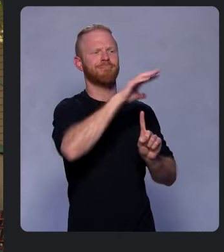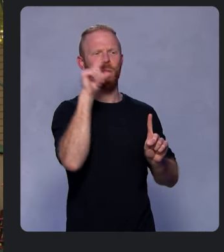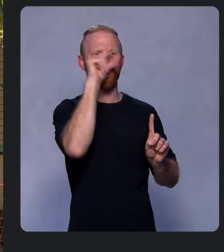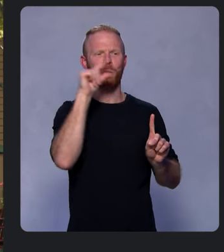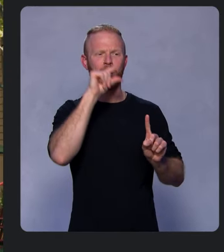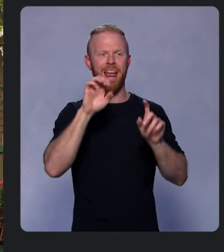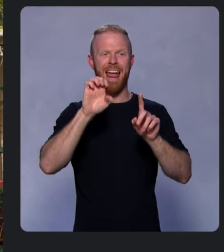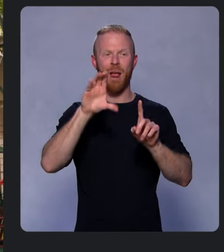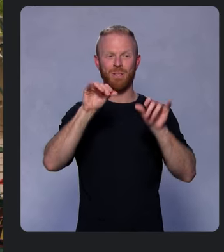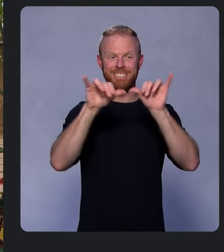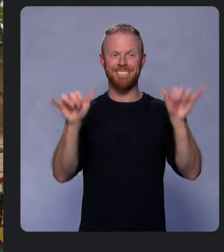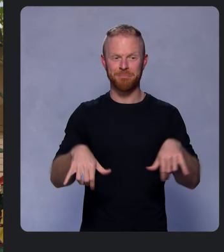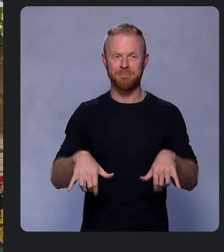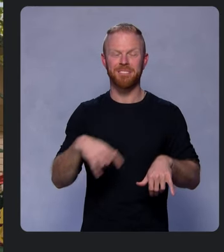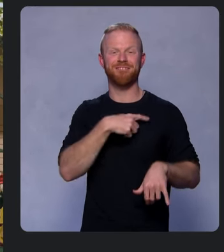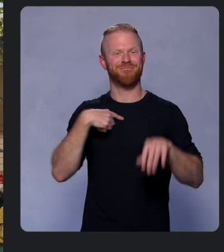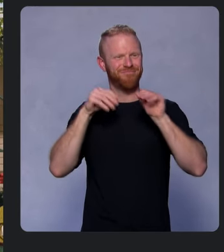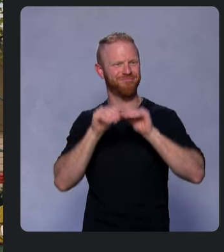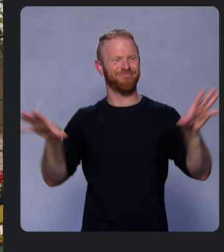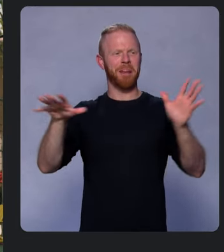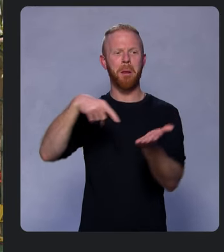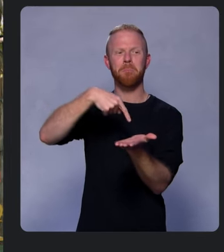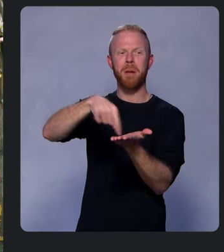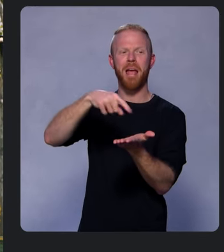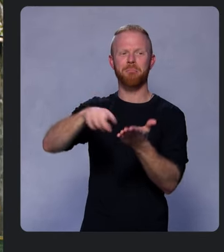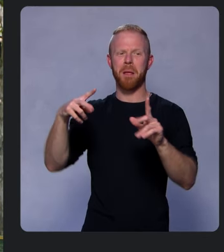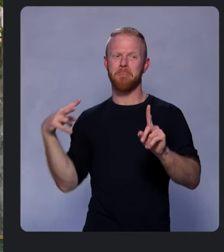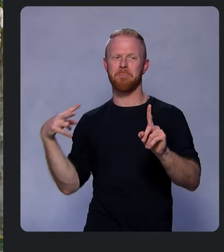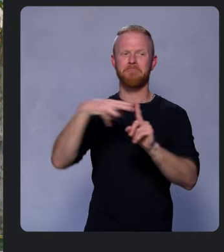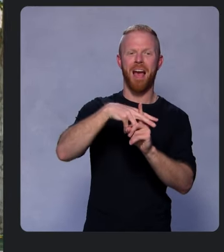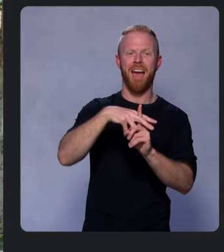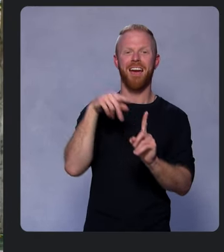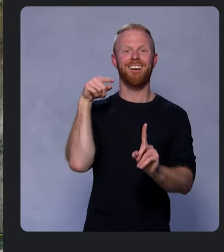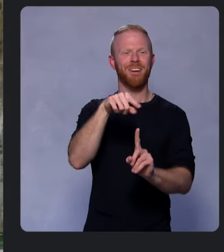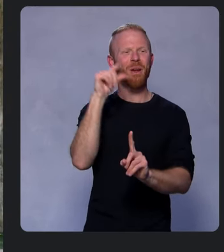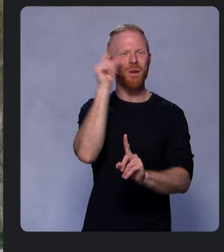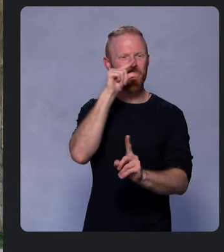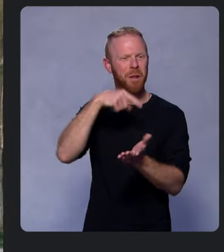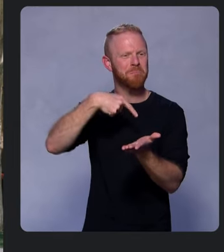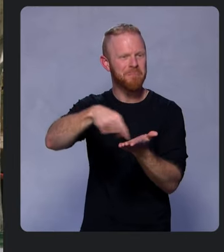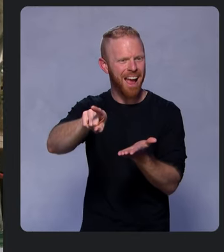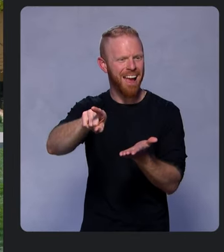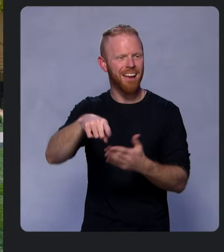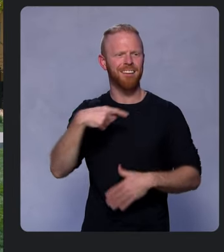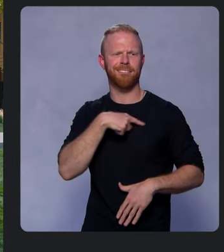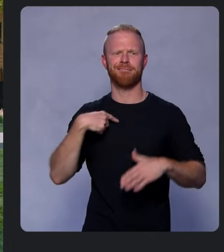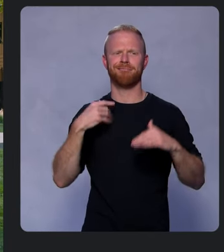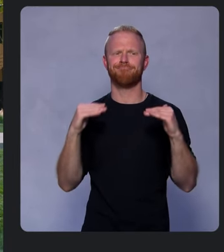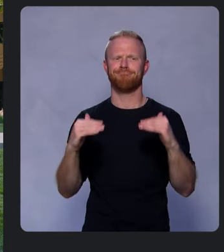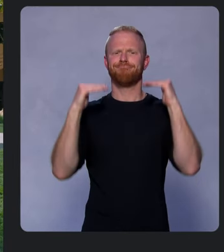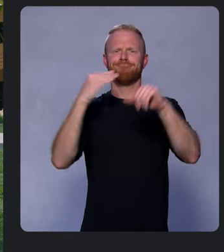We’re launching a new payment plugin with Google Pay. We're updating the Google Mobile Ads SDK for Flutter.